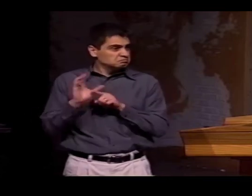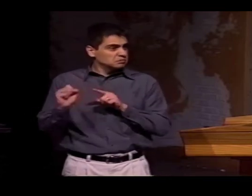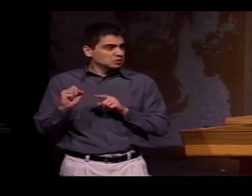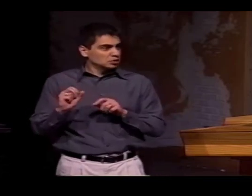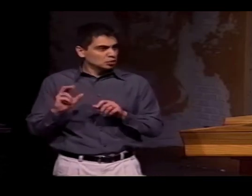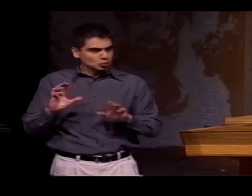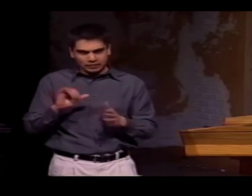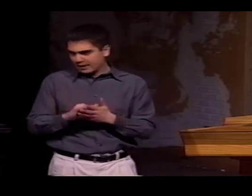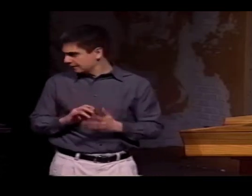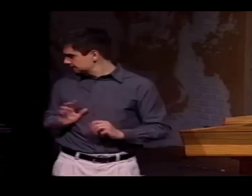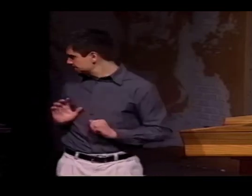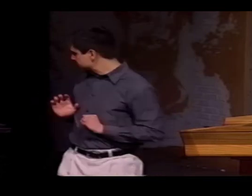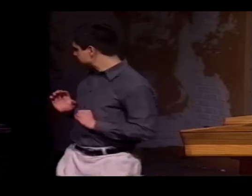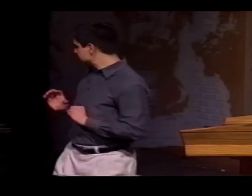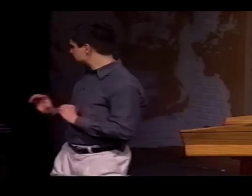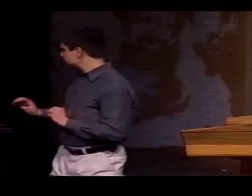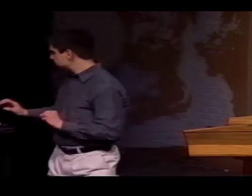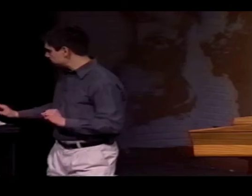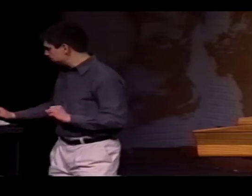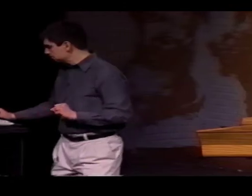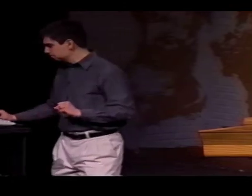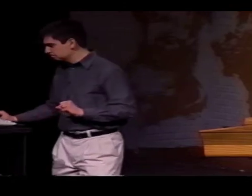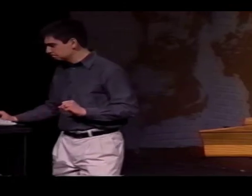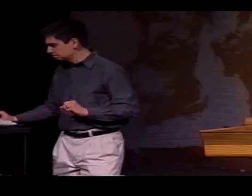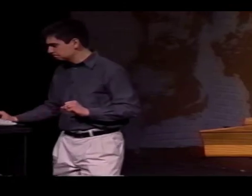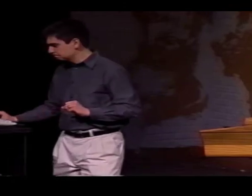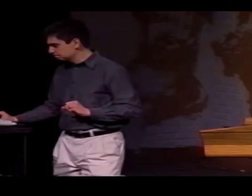THEY GET PRETTY ADEPT AT USING-- MIXING THE TWO LANGUAGES.